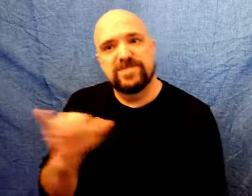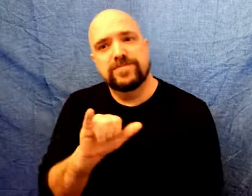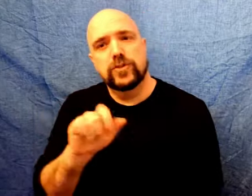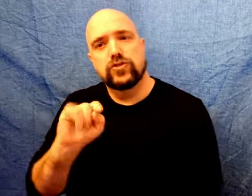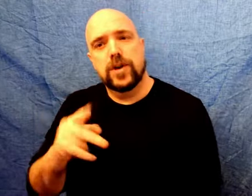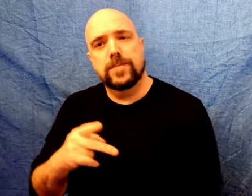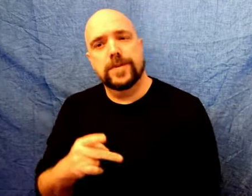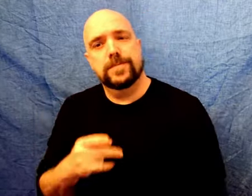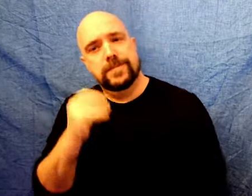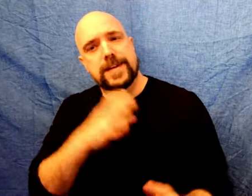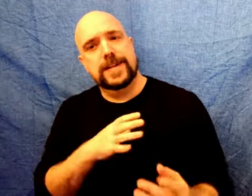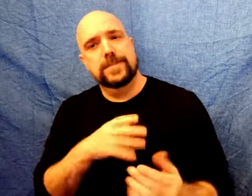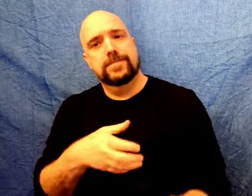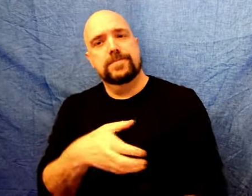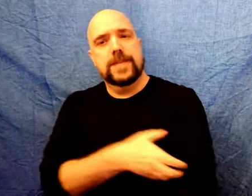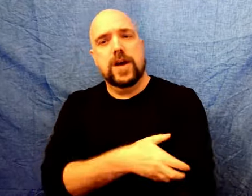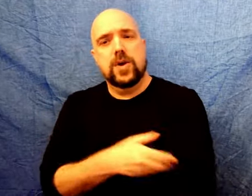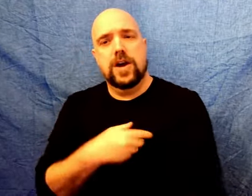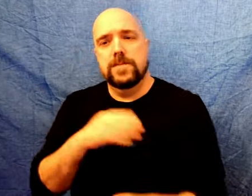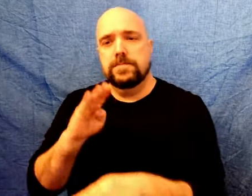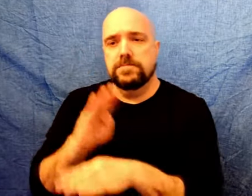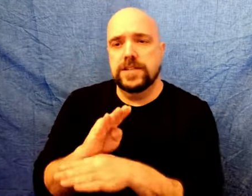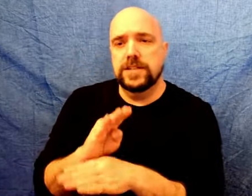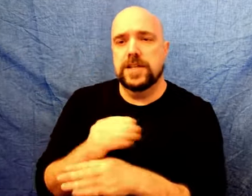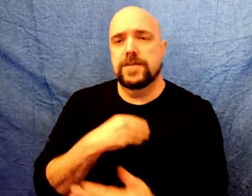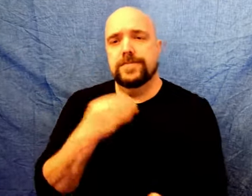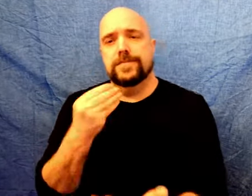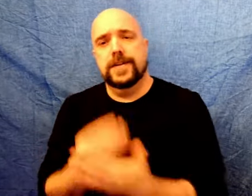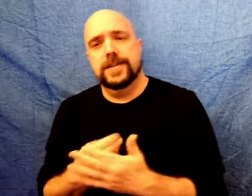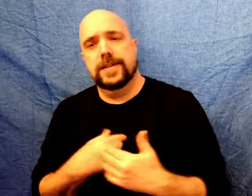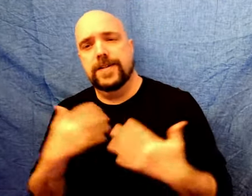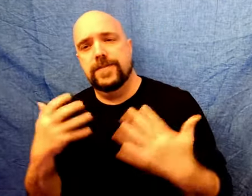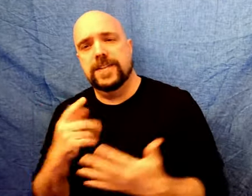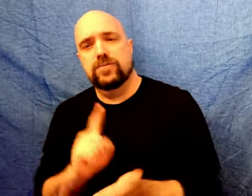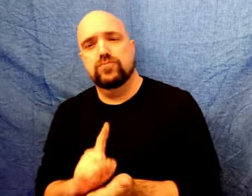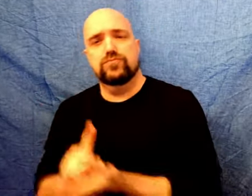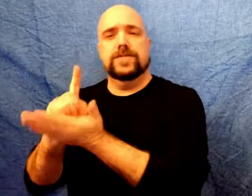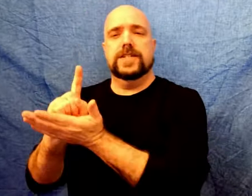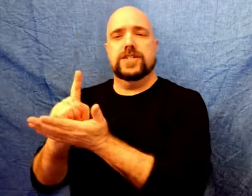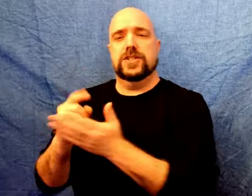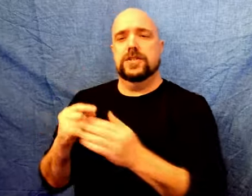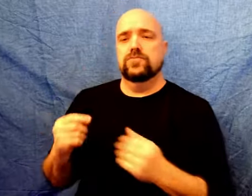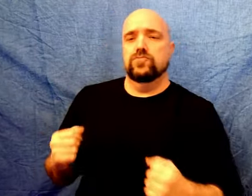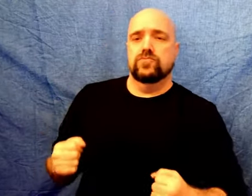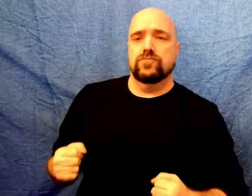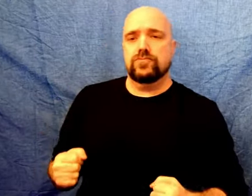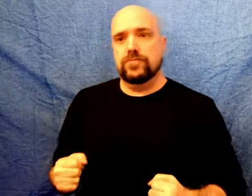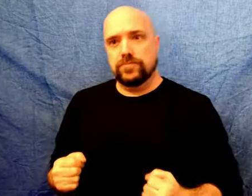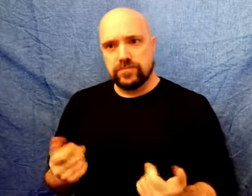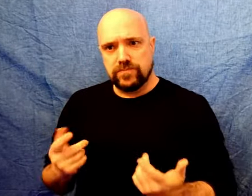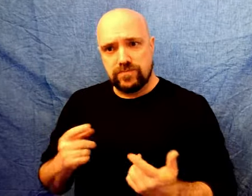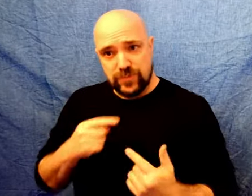They are the same as Trump who has Man, Business, Money and more privileges''.